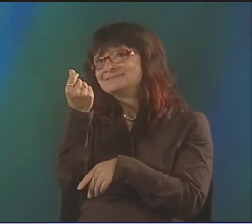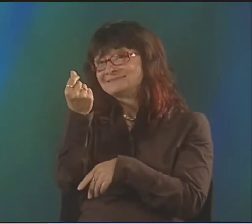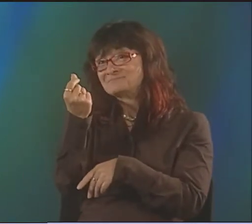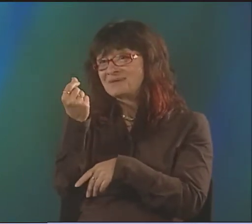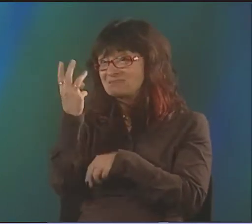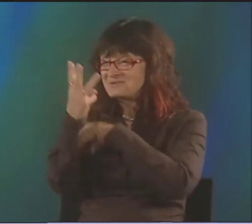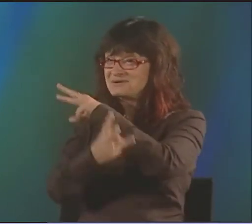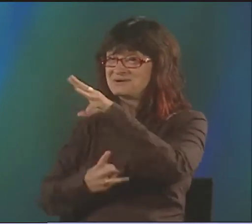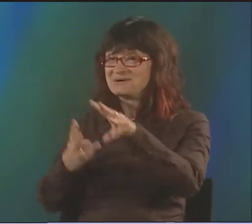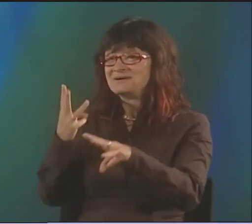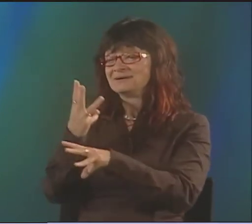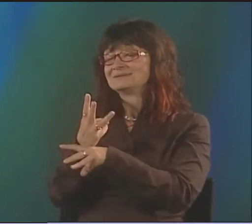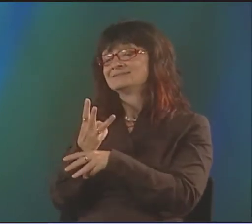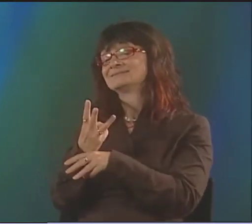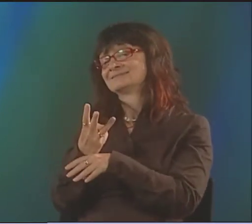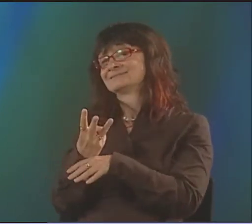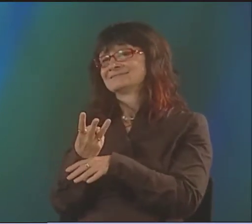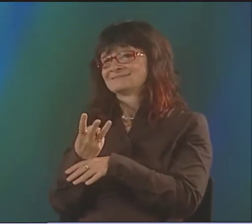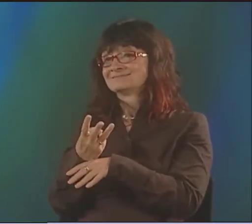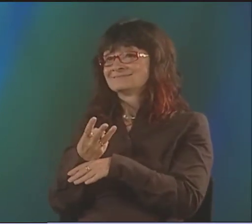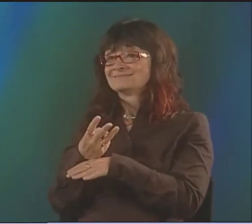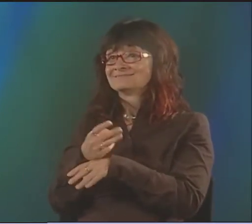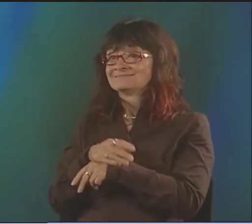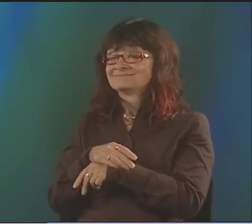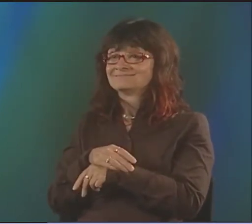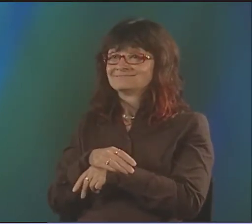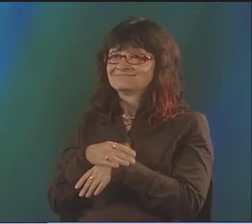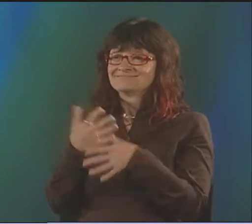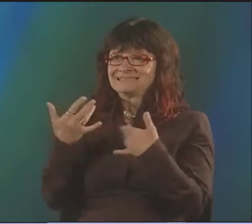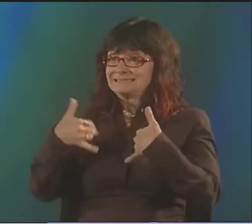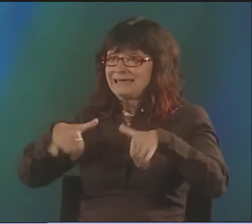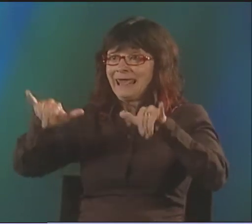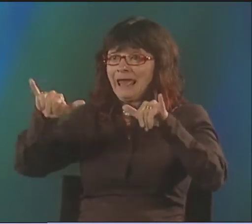SOUTH AFRICA, SOUTH AMERICA, IRELAND...